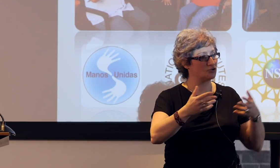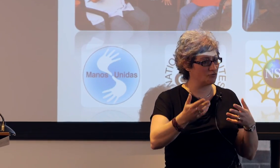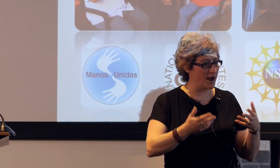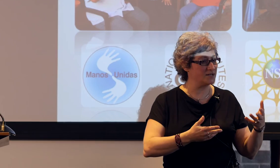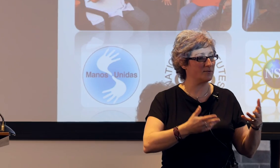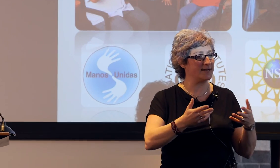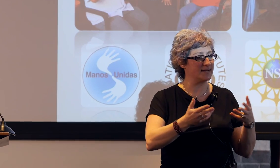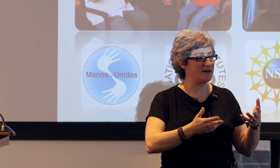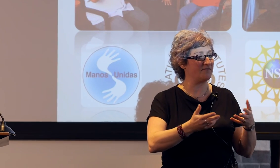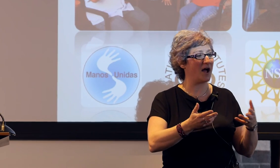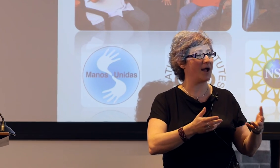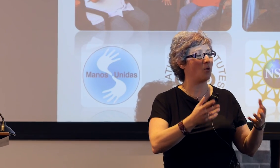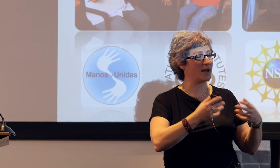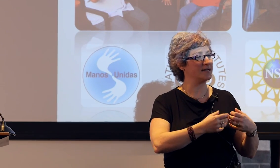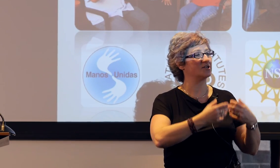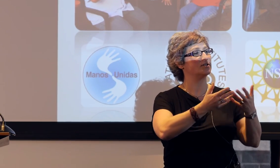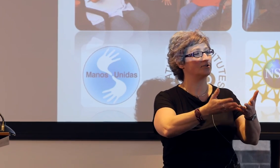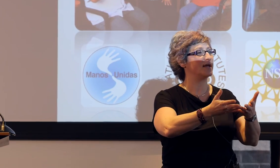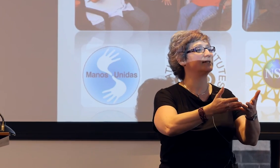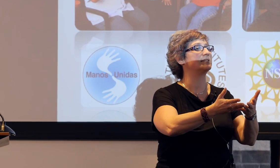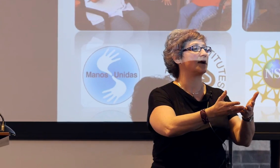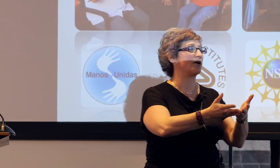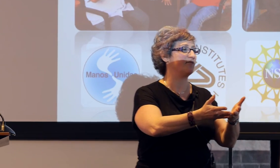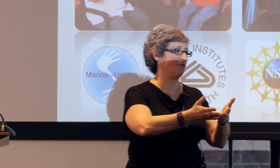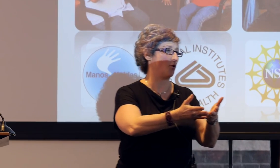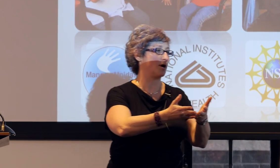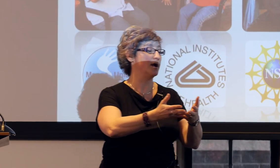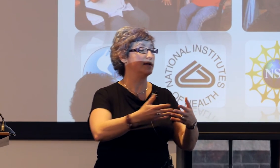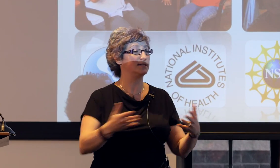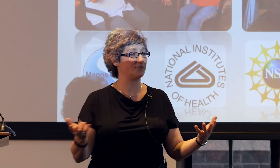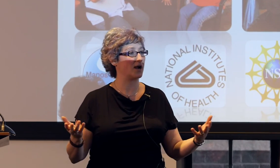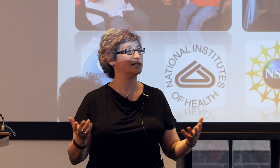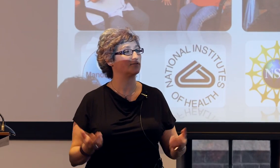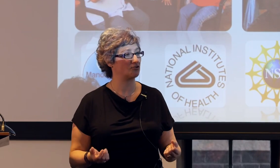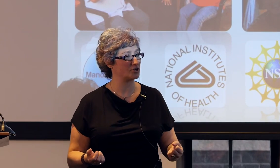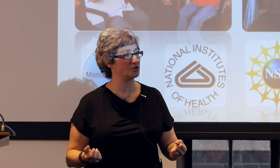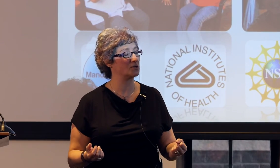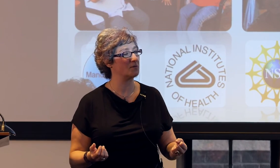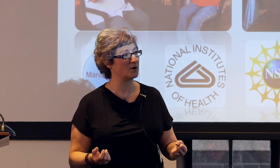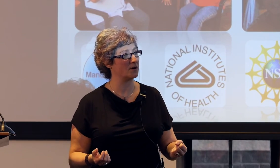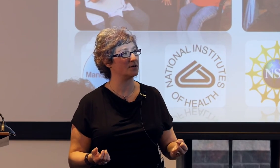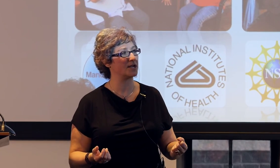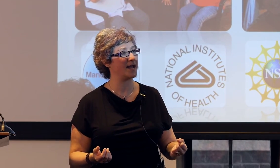is trying to identify what conditions are necessary for different kinds of structure to emerge